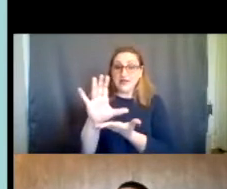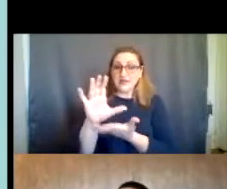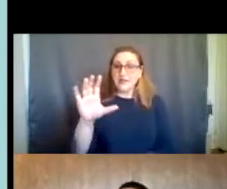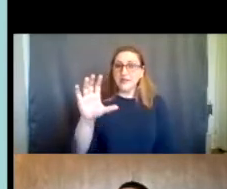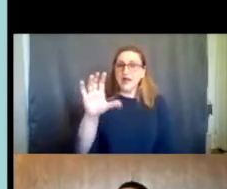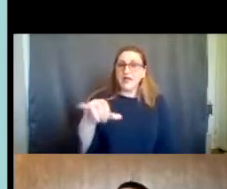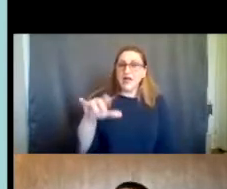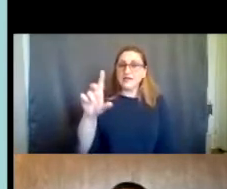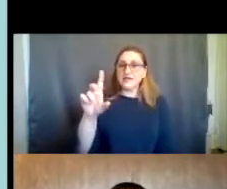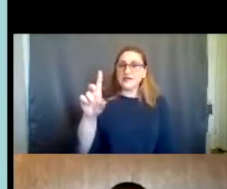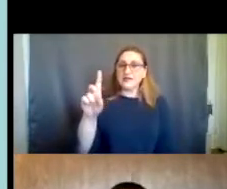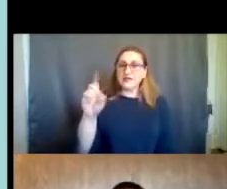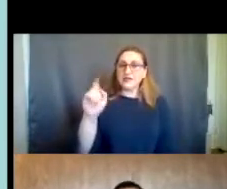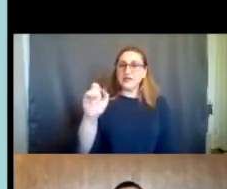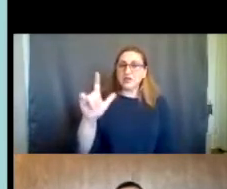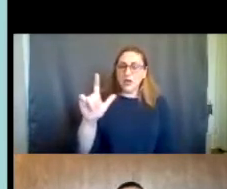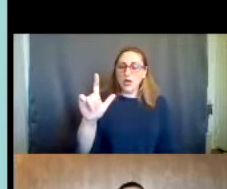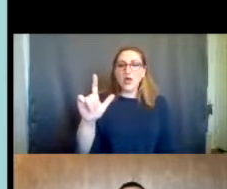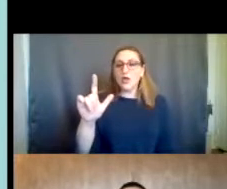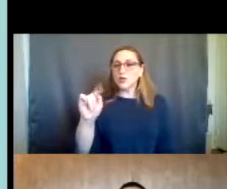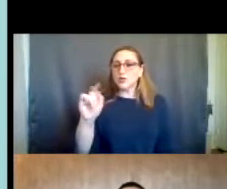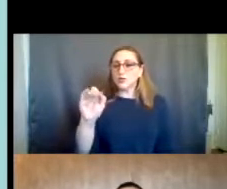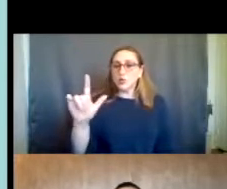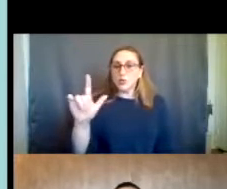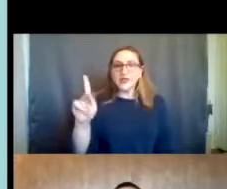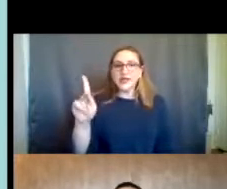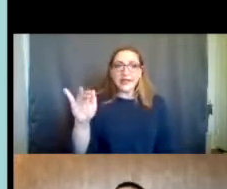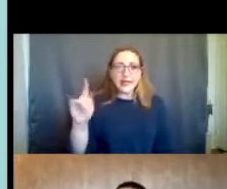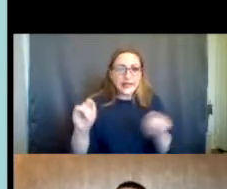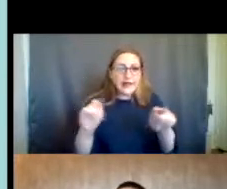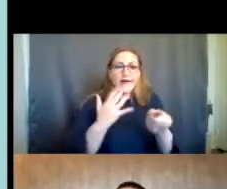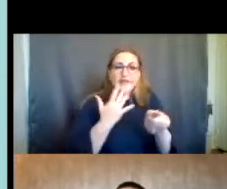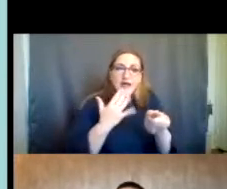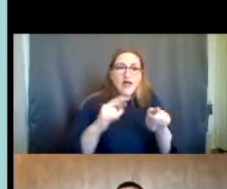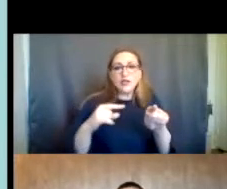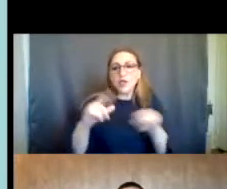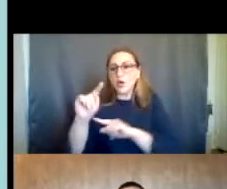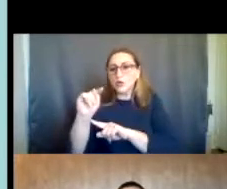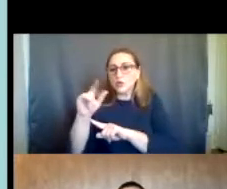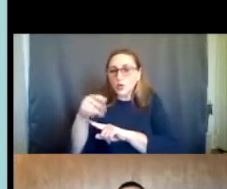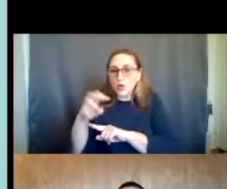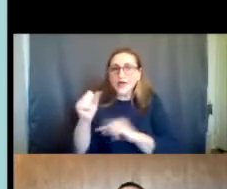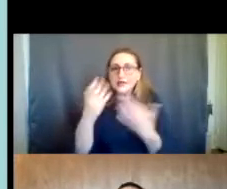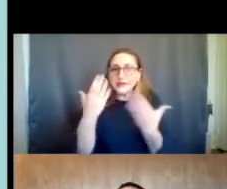, the digital tool kilt Digital Toolkit. We have a nice color